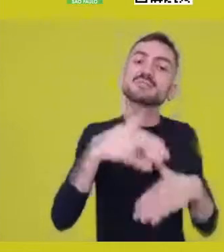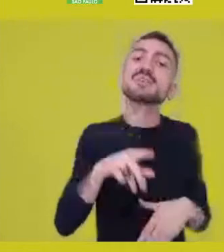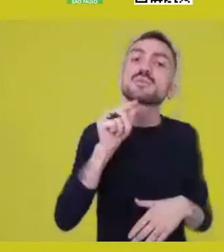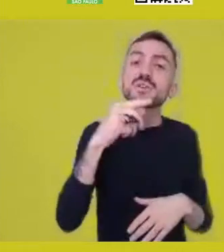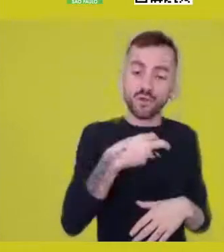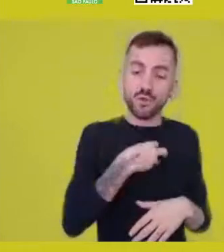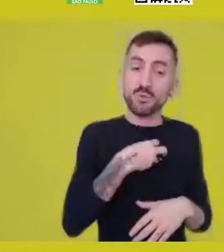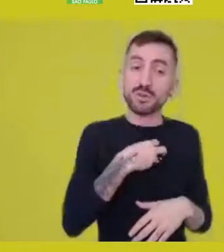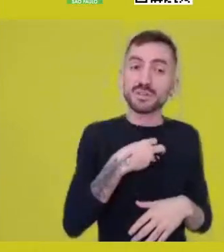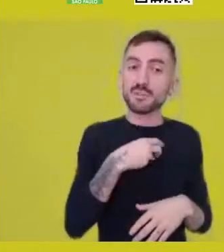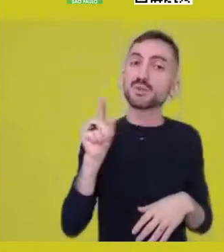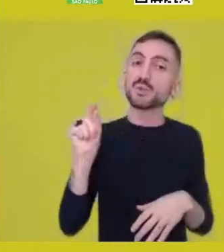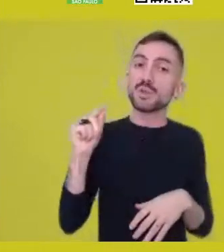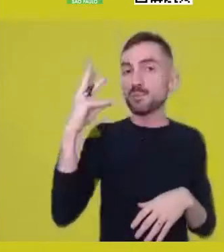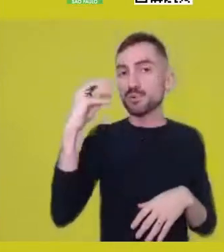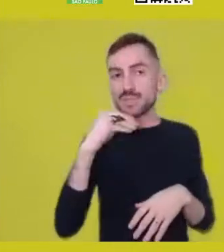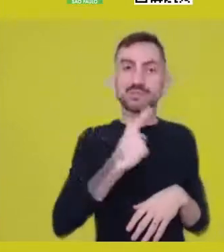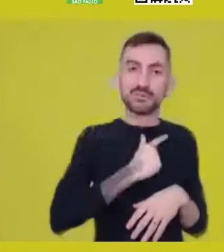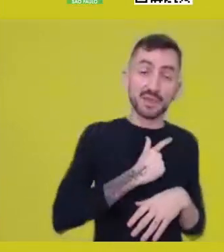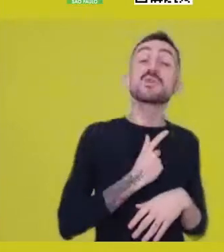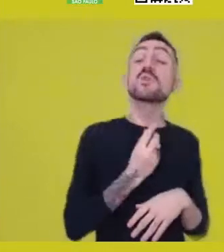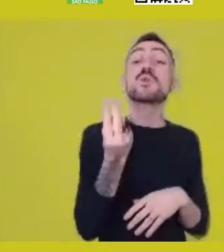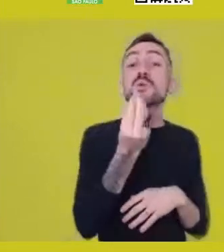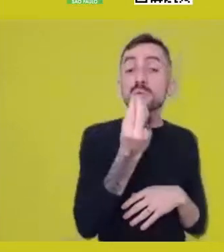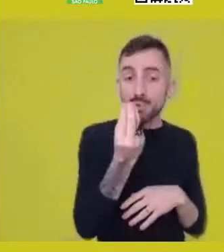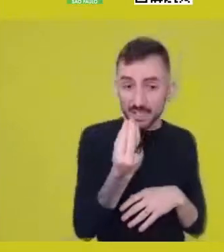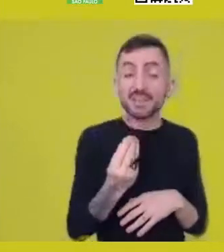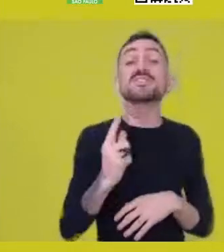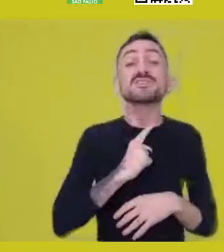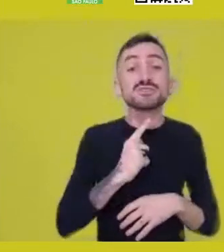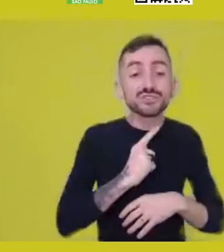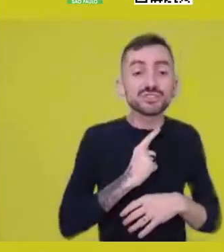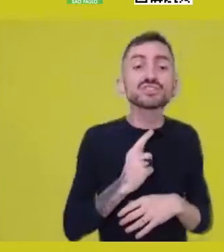which ends up crossing this reality of art,